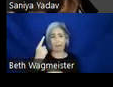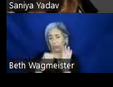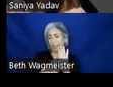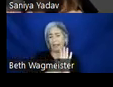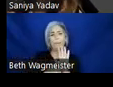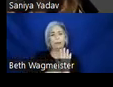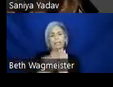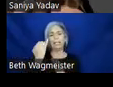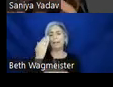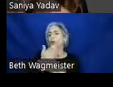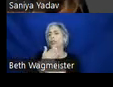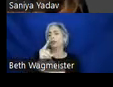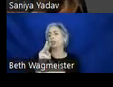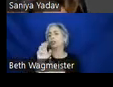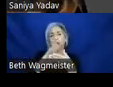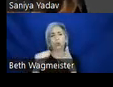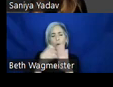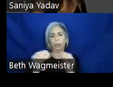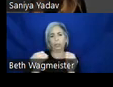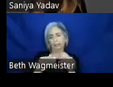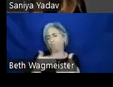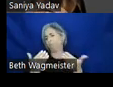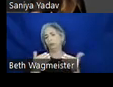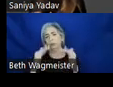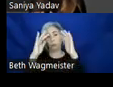is share sharing a new story, it is linear, you go down the change, you read it as you go.